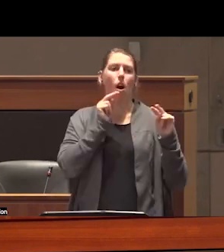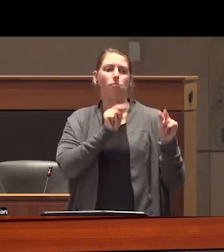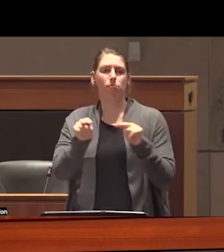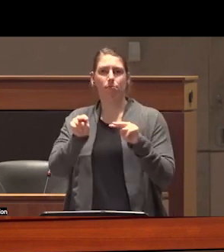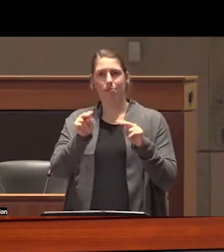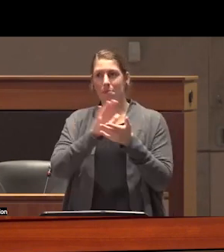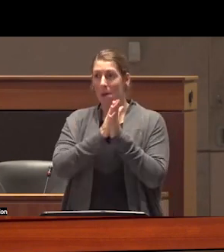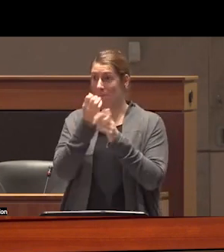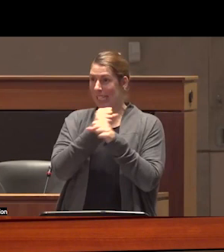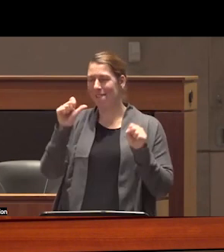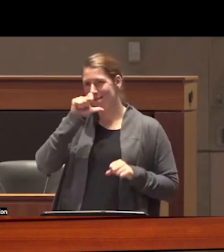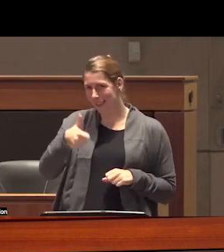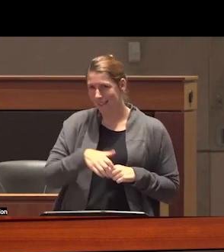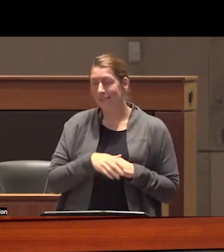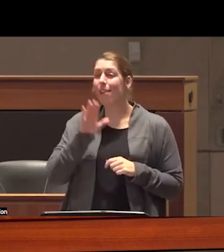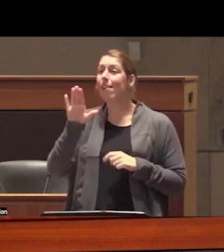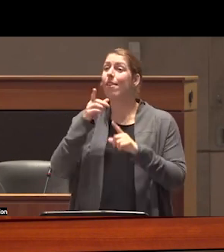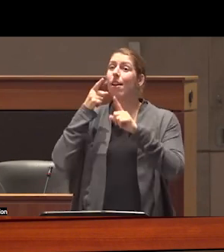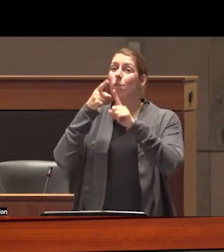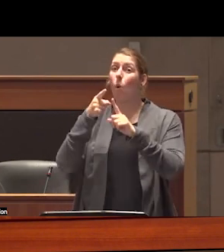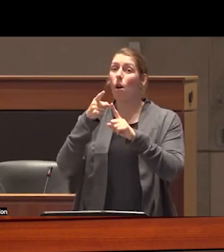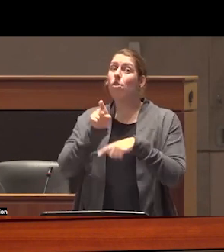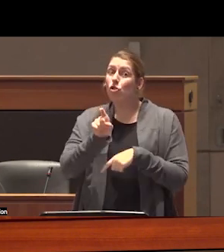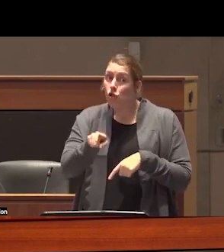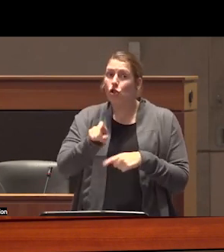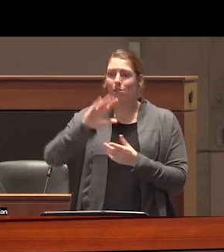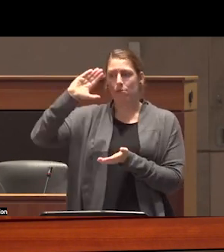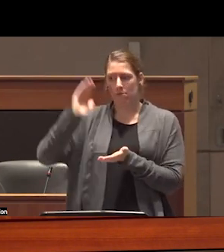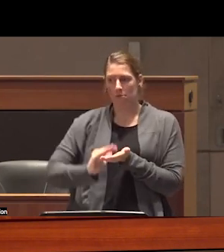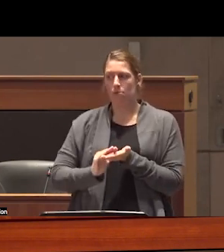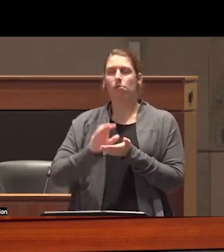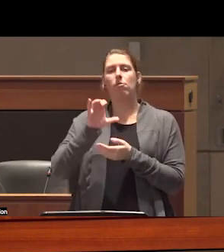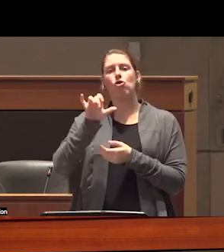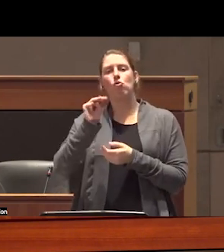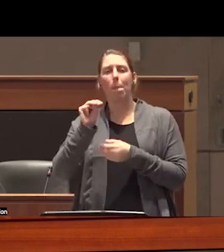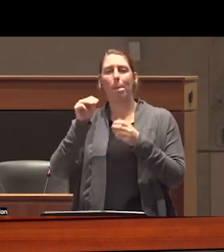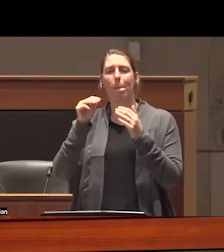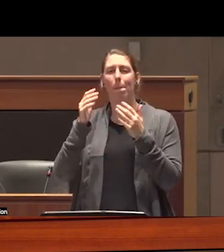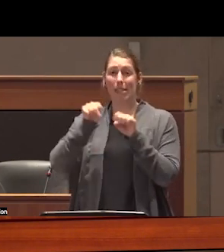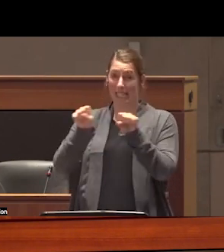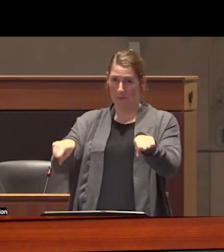drugs and its core purpose should be to reduce engagement with the criminal justice system